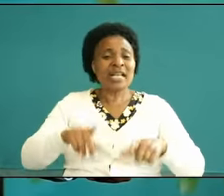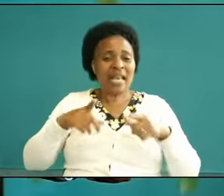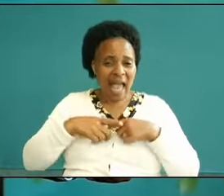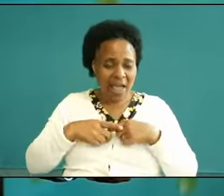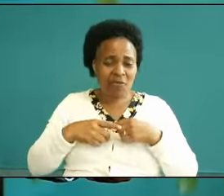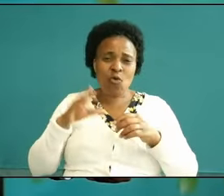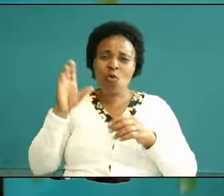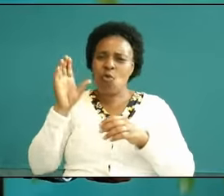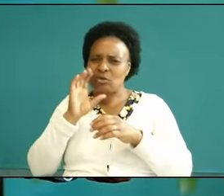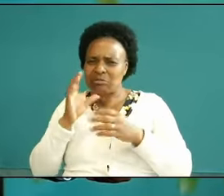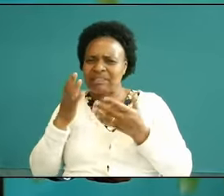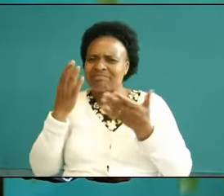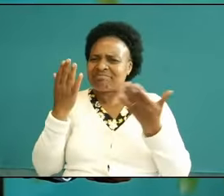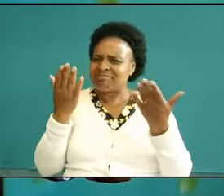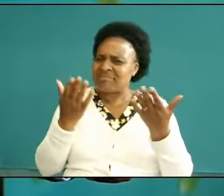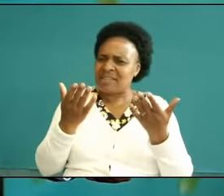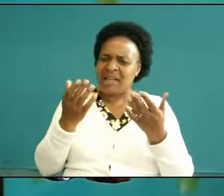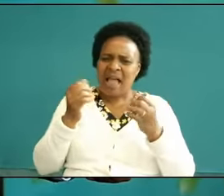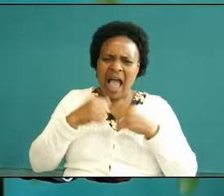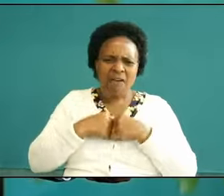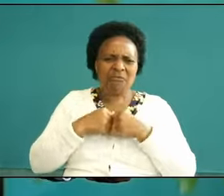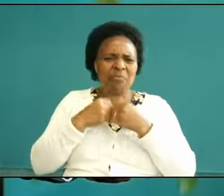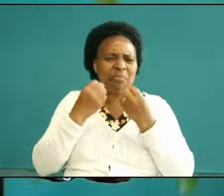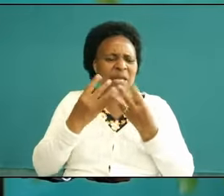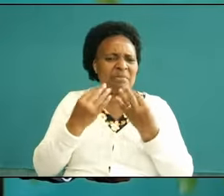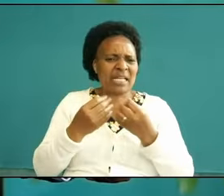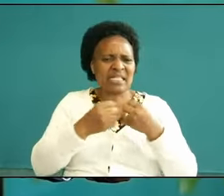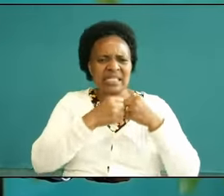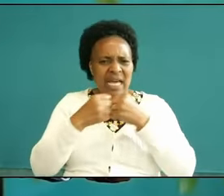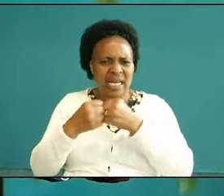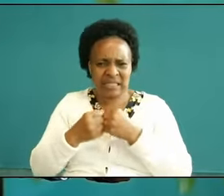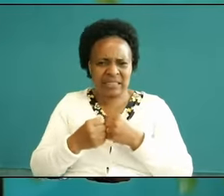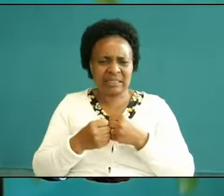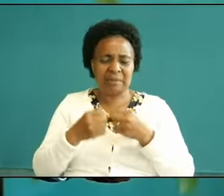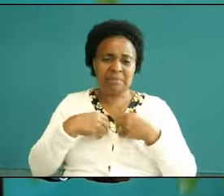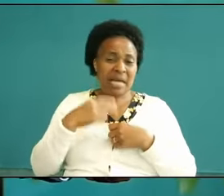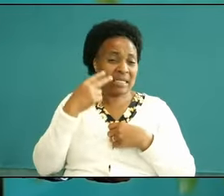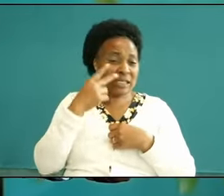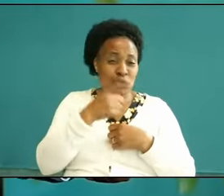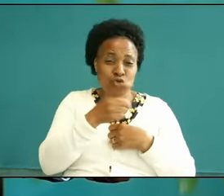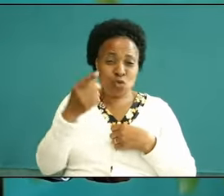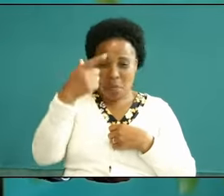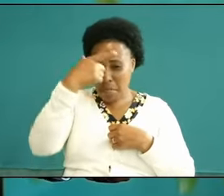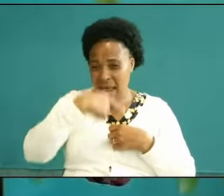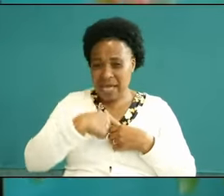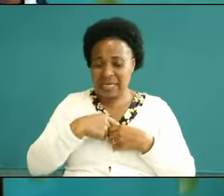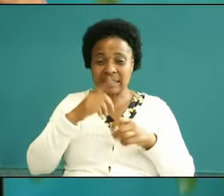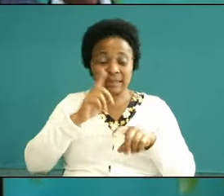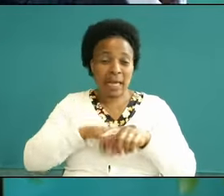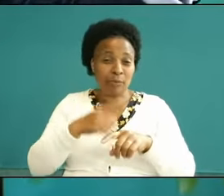and serving the lord but TRS them I see you are blind even as you sing you are blind even as you